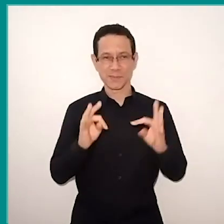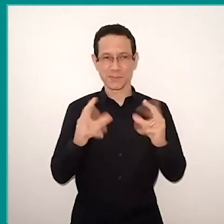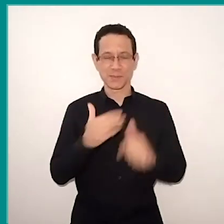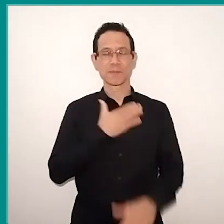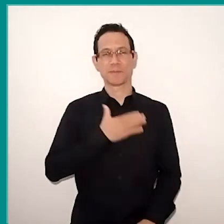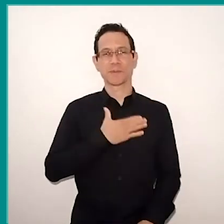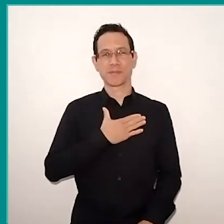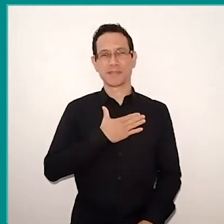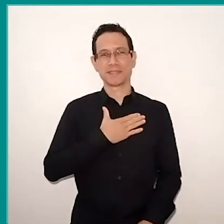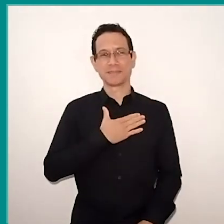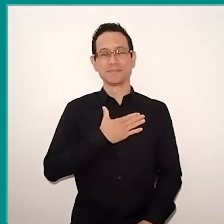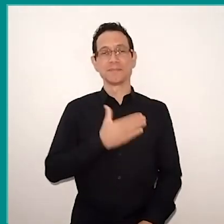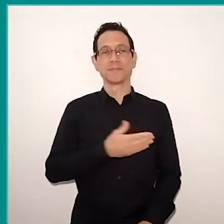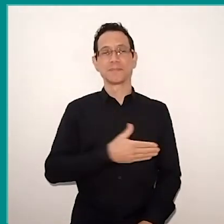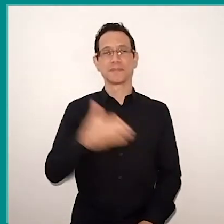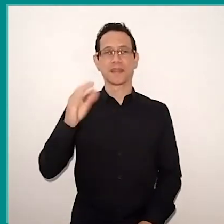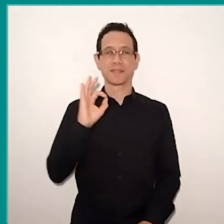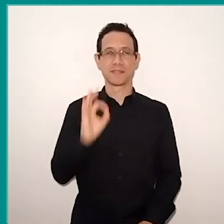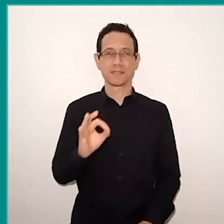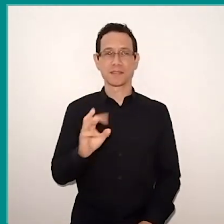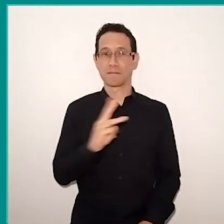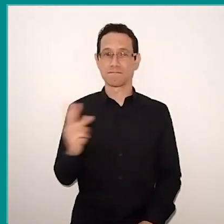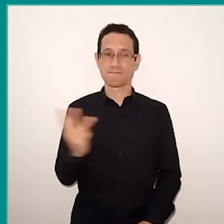and we will have an inspiring trio to provoke us